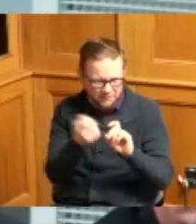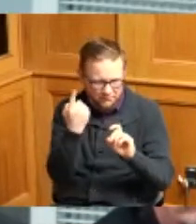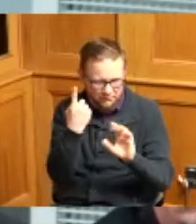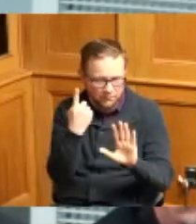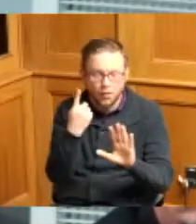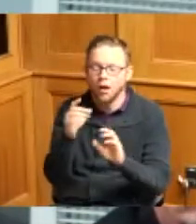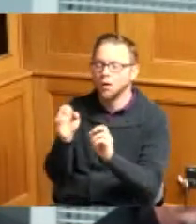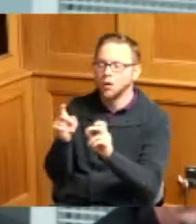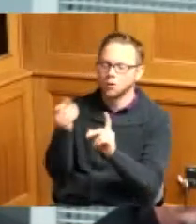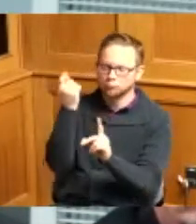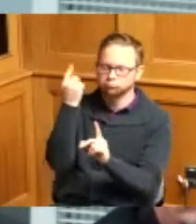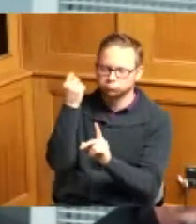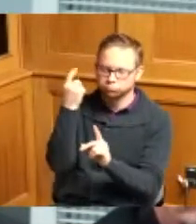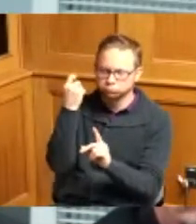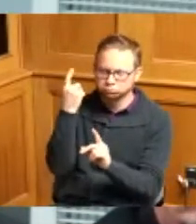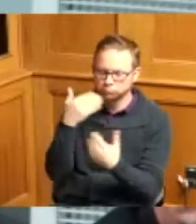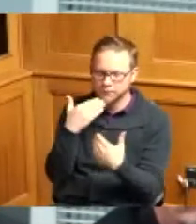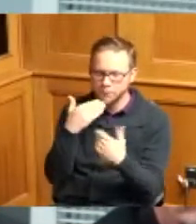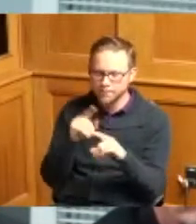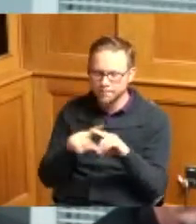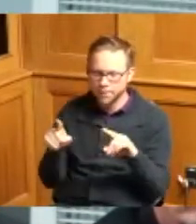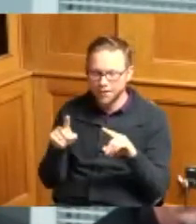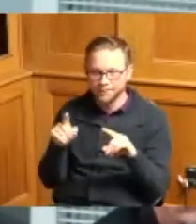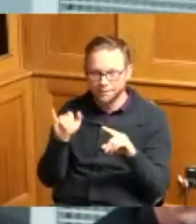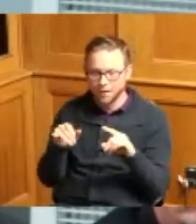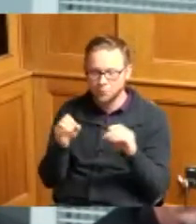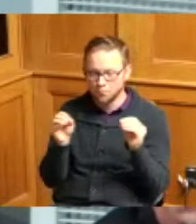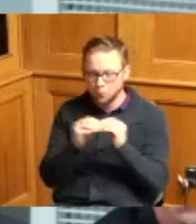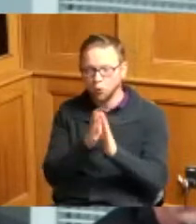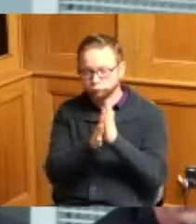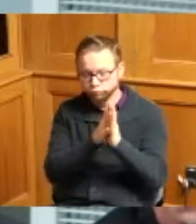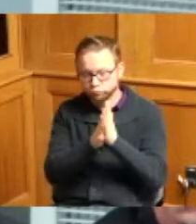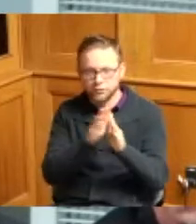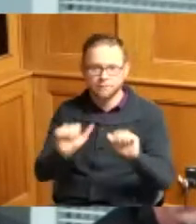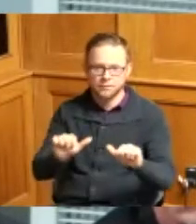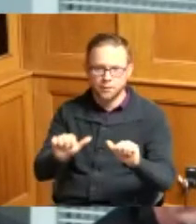thank you but the the additional traffic could come and that's all we want to do is